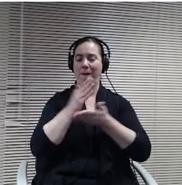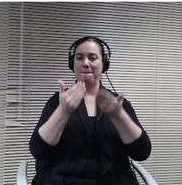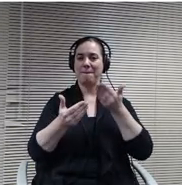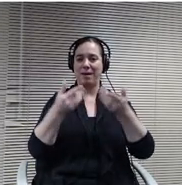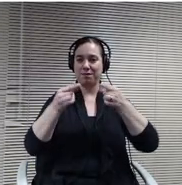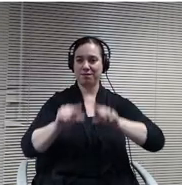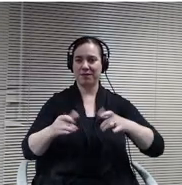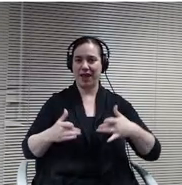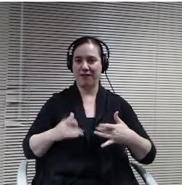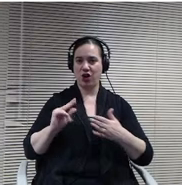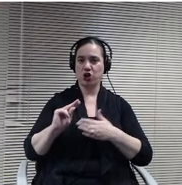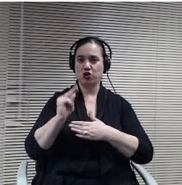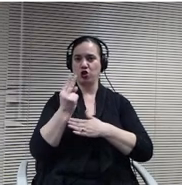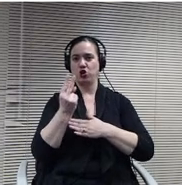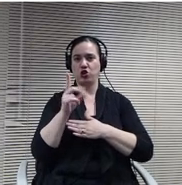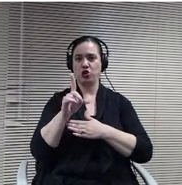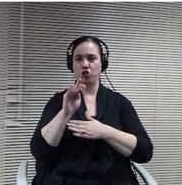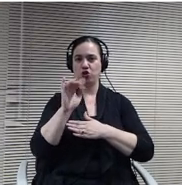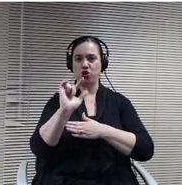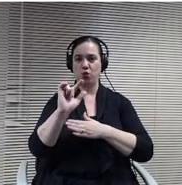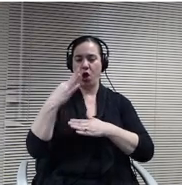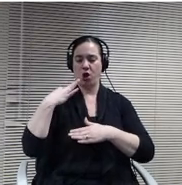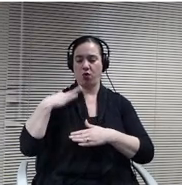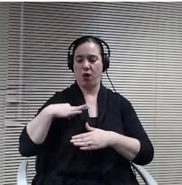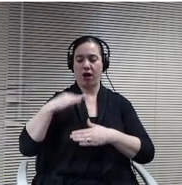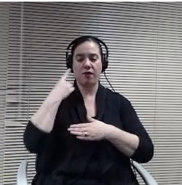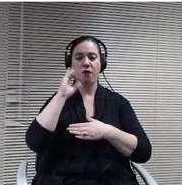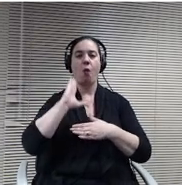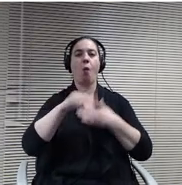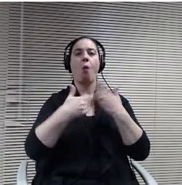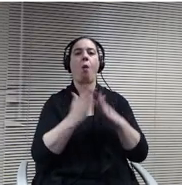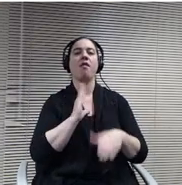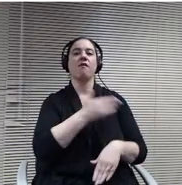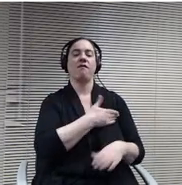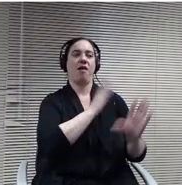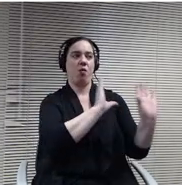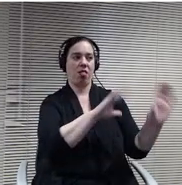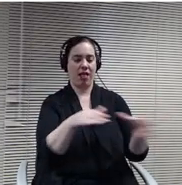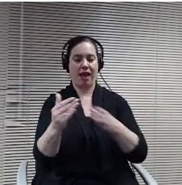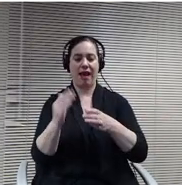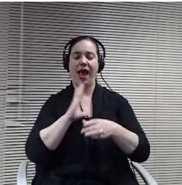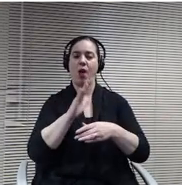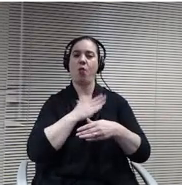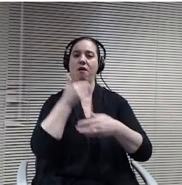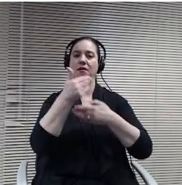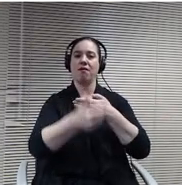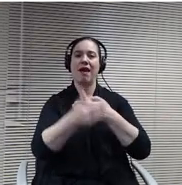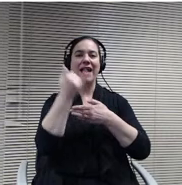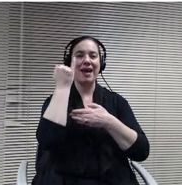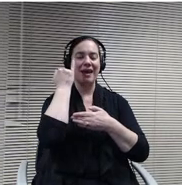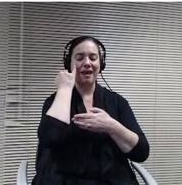program we've that is our next step to see with every course. How can we have concurrent enrollment and how can we make